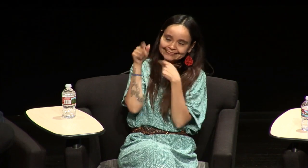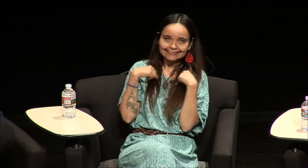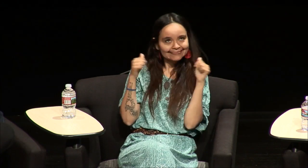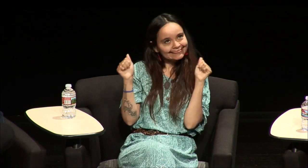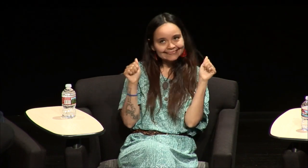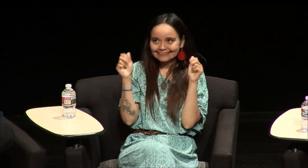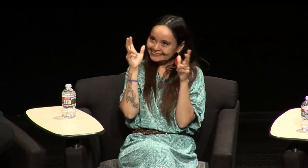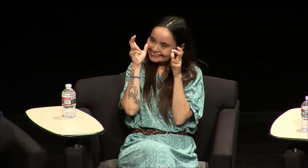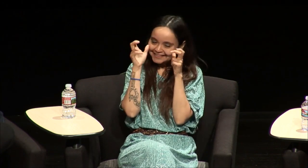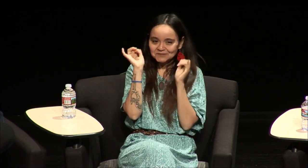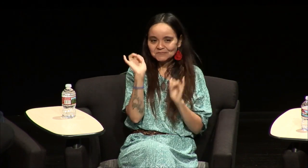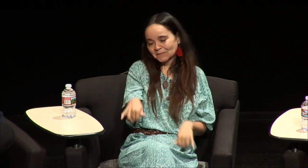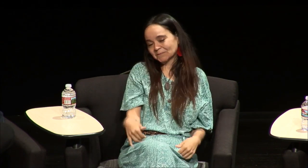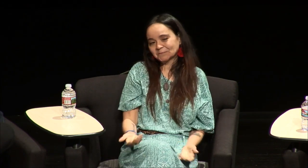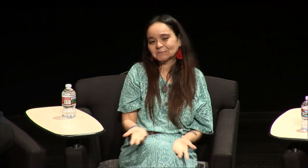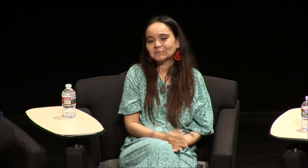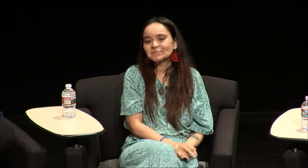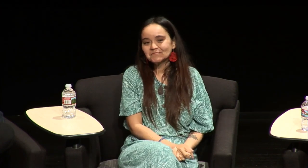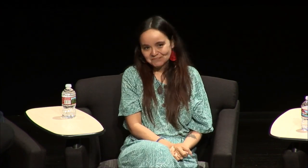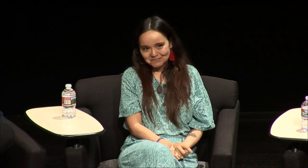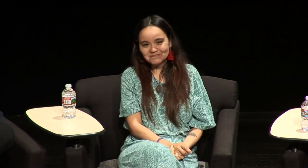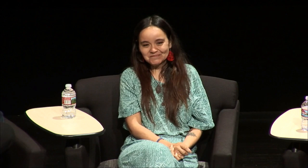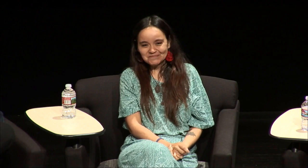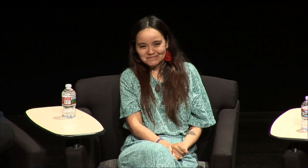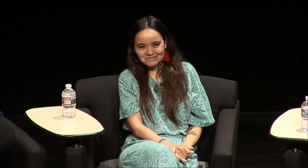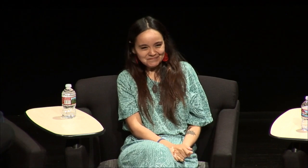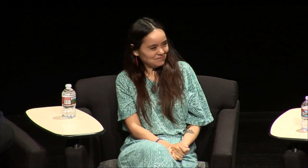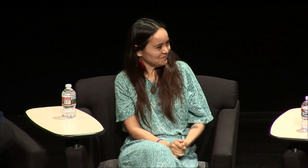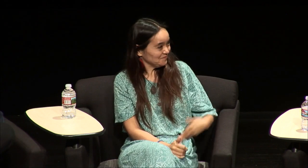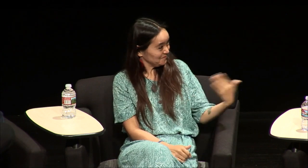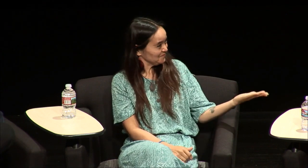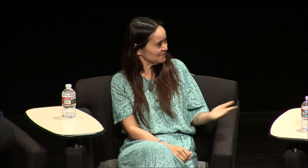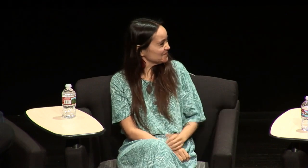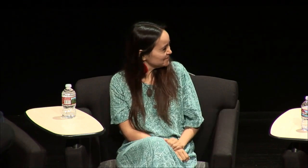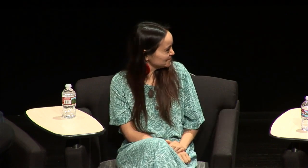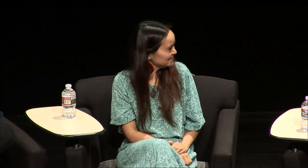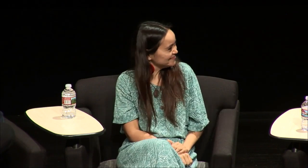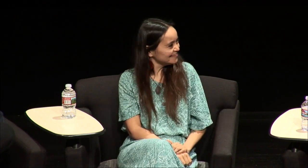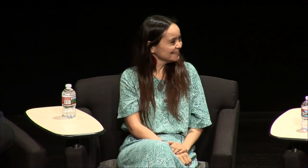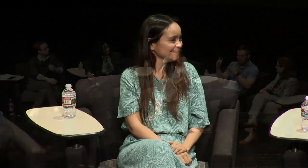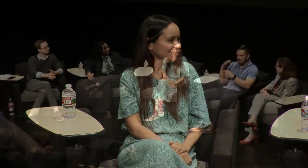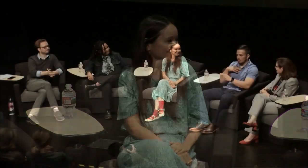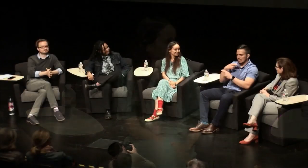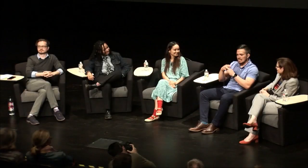ASL from my sister and you know as a baby so that's how I learned ASL. [Moises:] hi